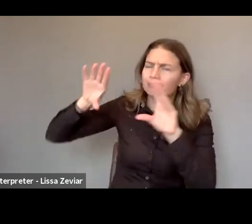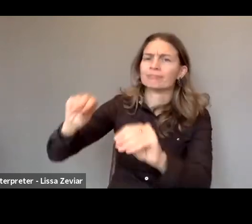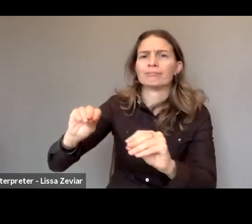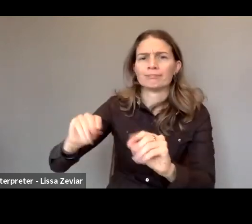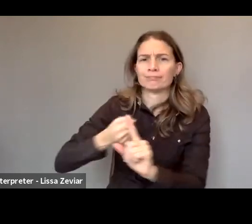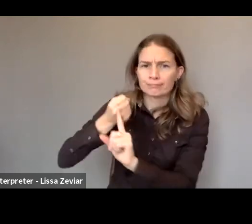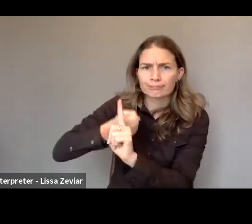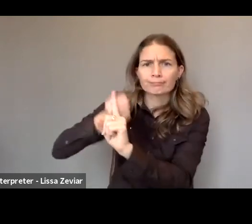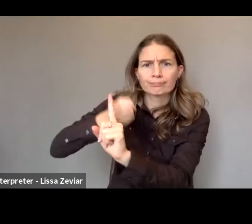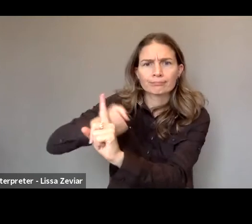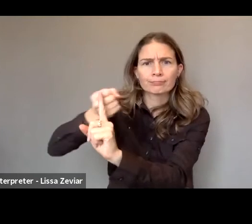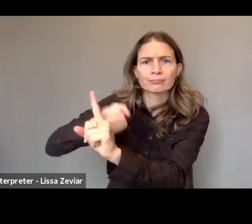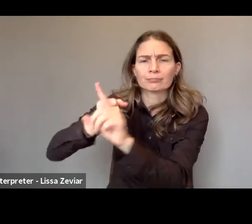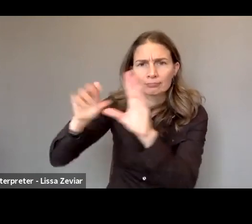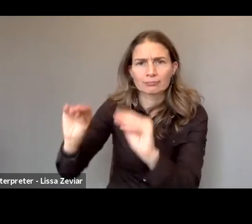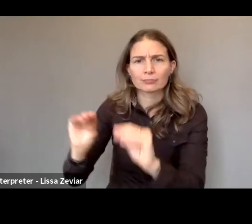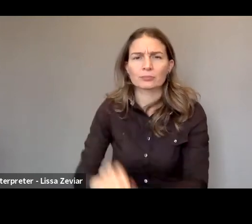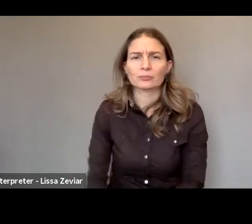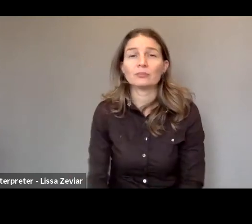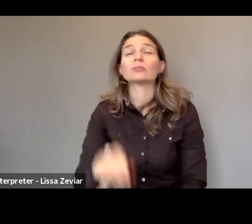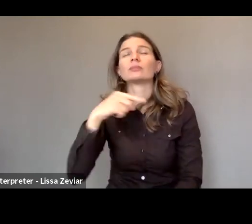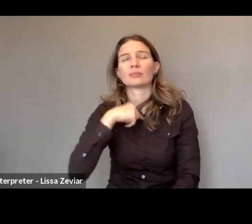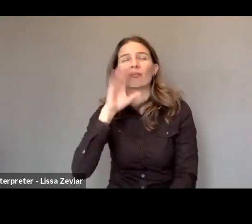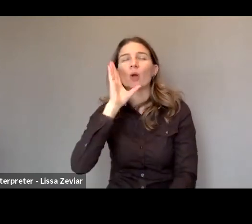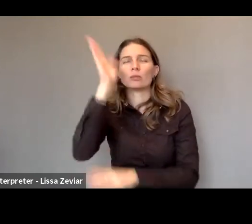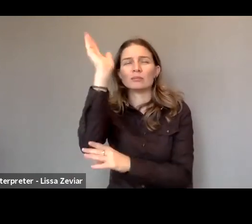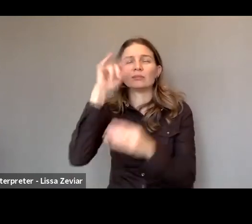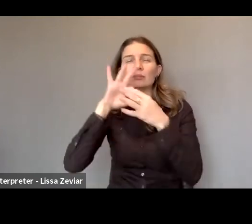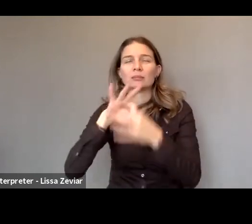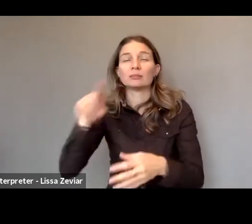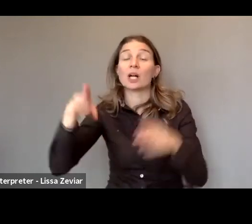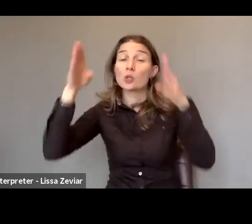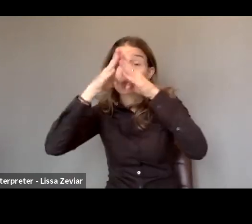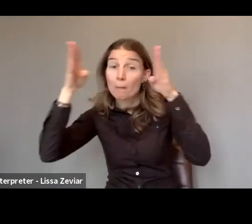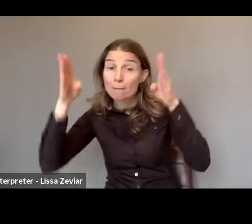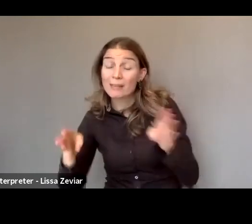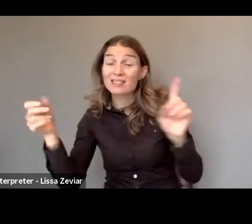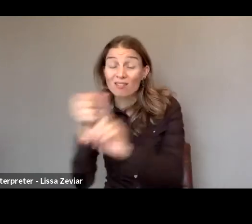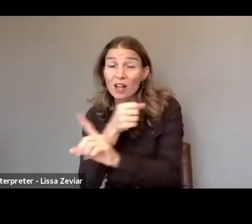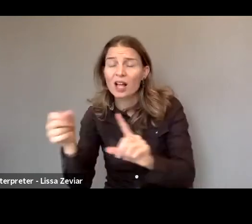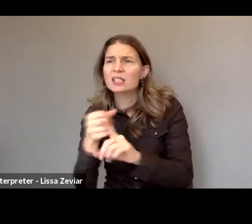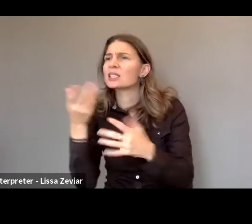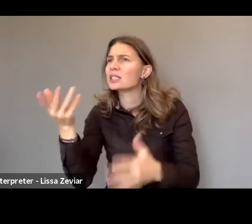I’m going to speak about domestic violence and access to services for women with disabilities.